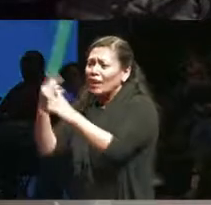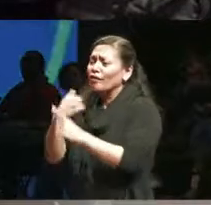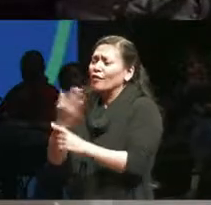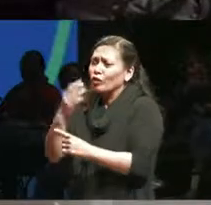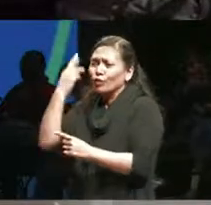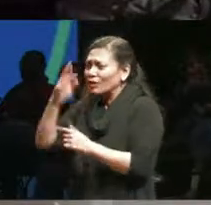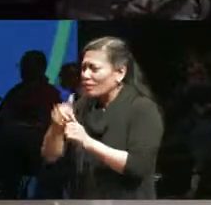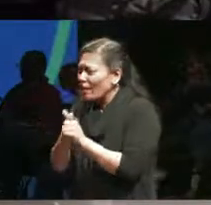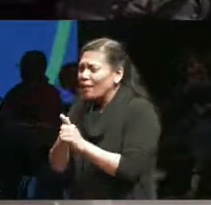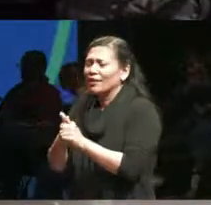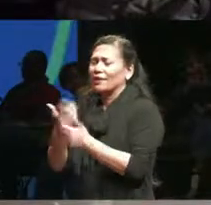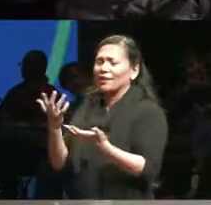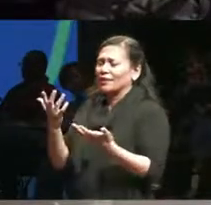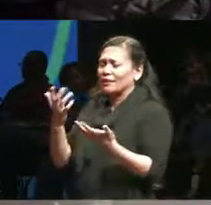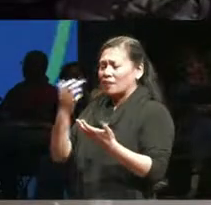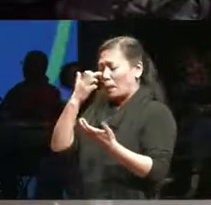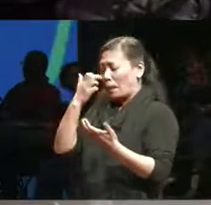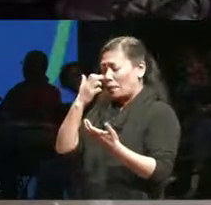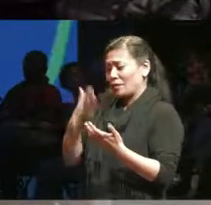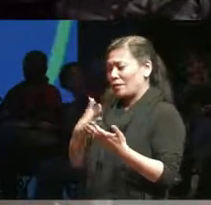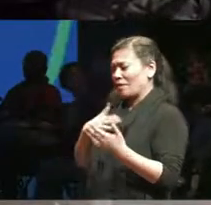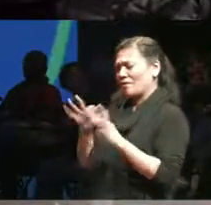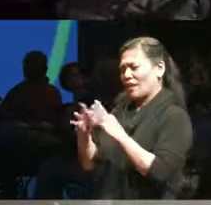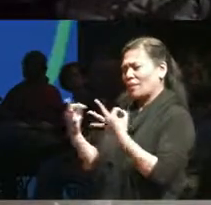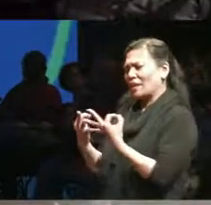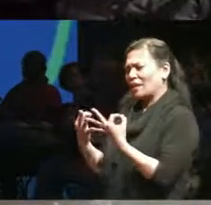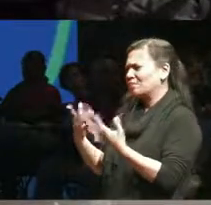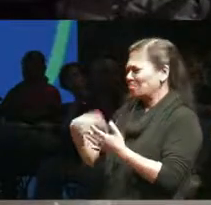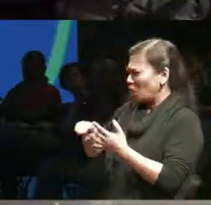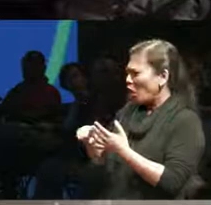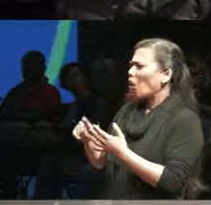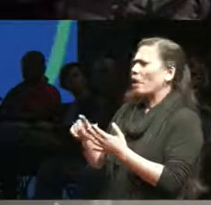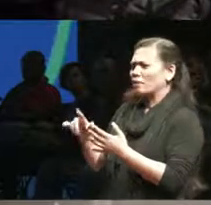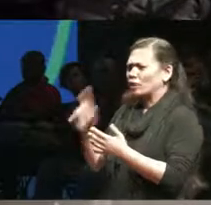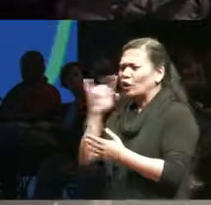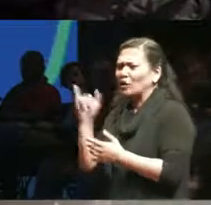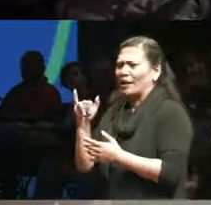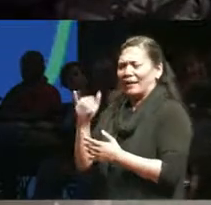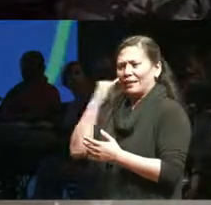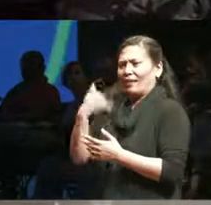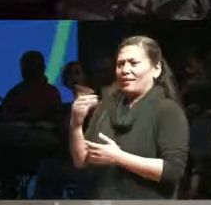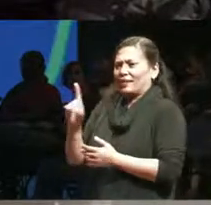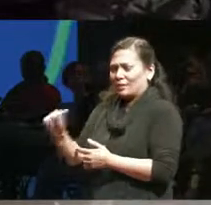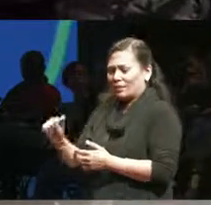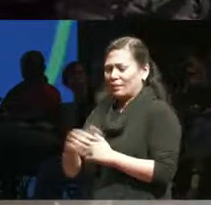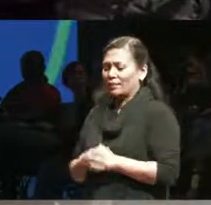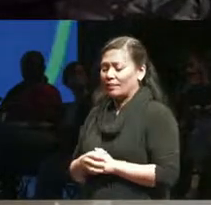current living family who has some disability. So I just turned 30 years